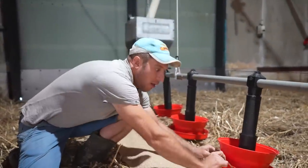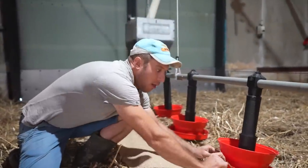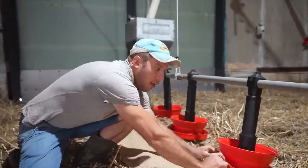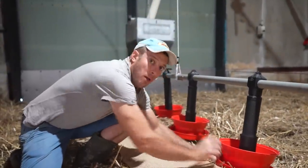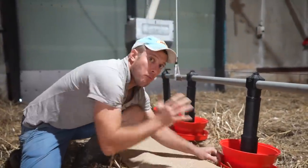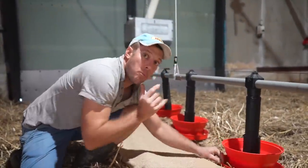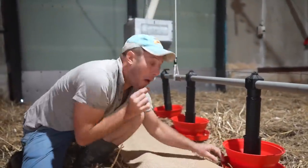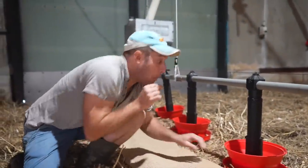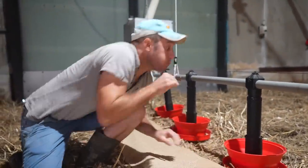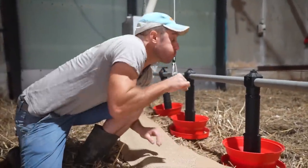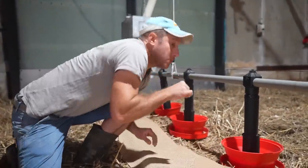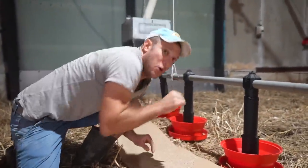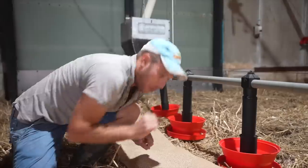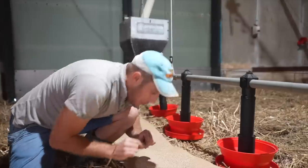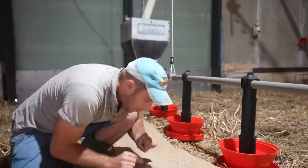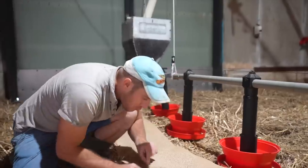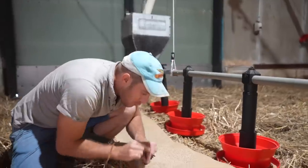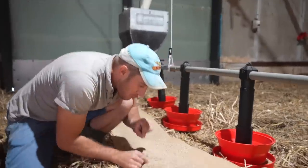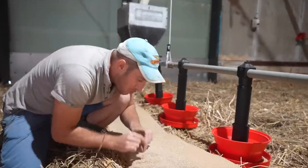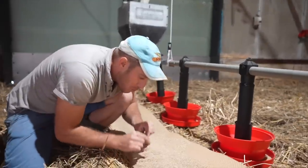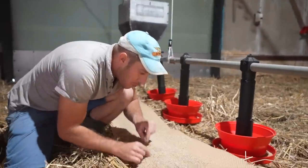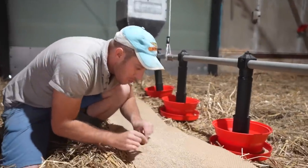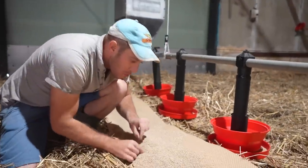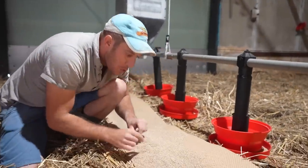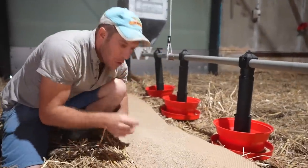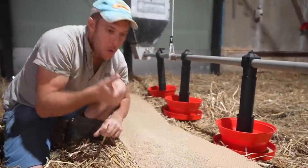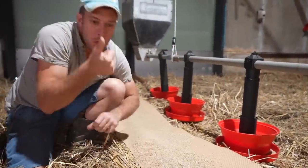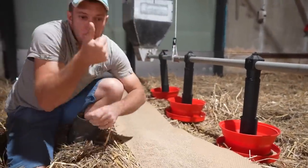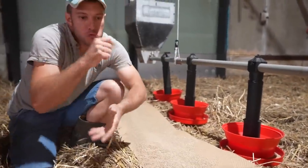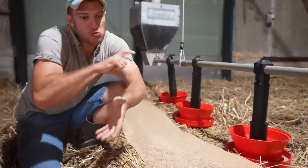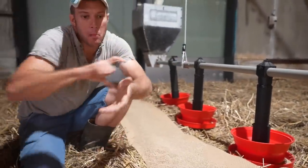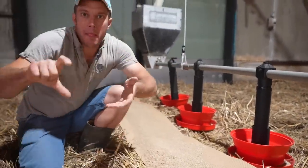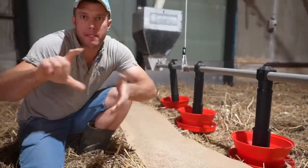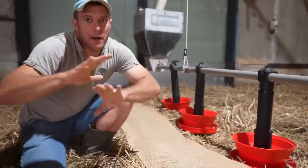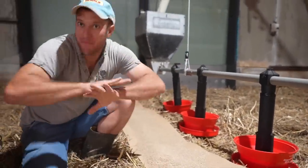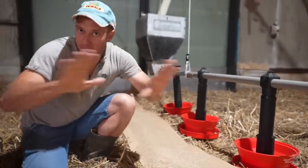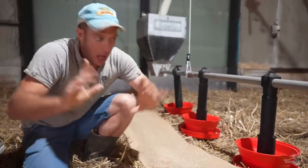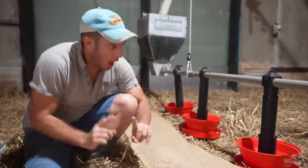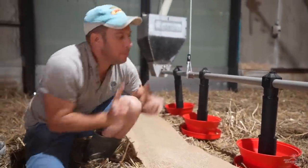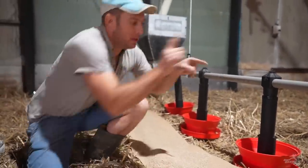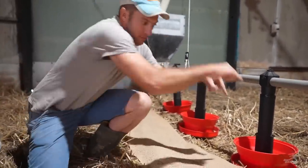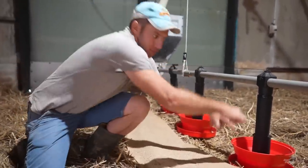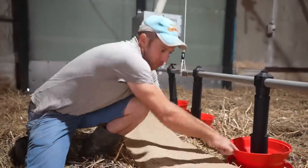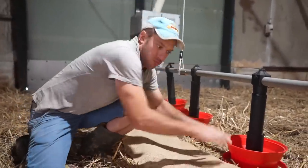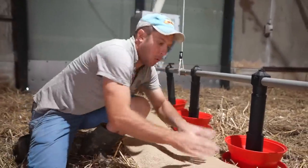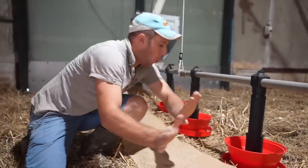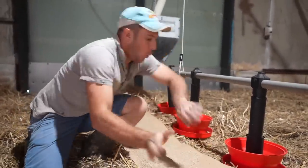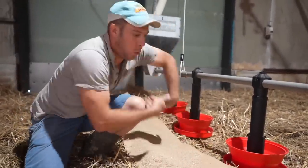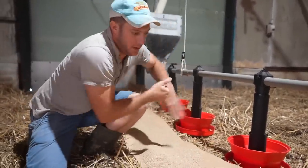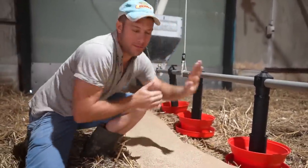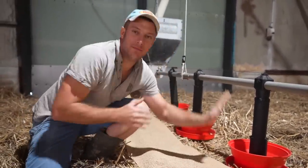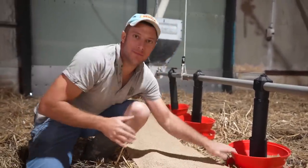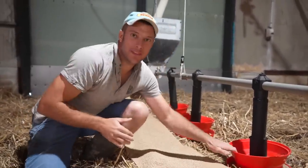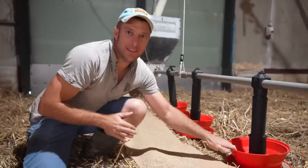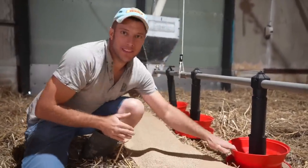when eating at the red feeders. After one week, they’ll be ready to move on to the red feeders, and we’ll take the paper away.